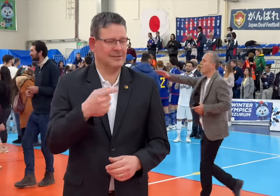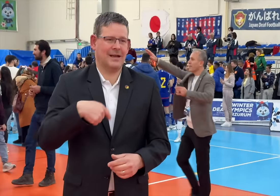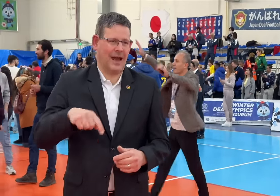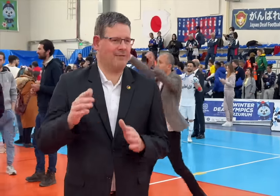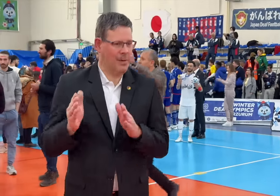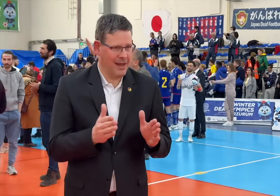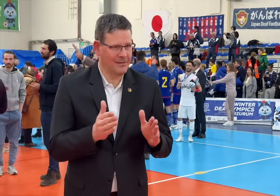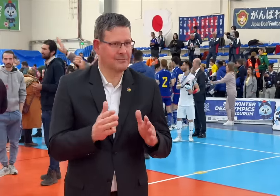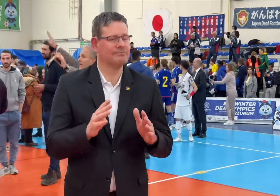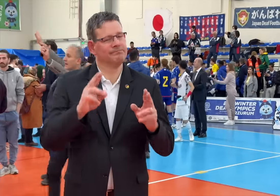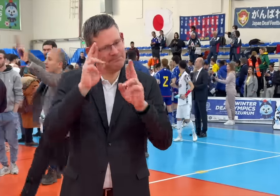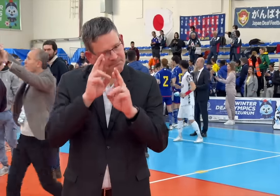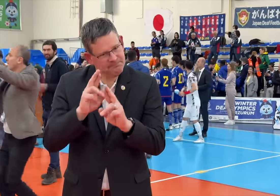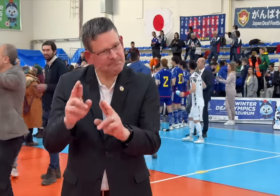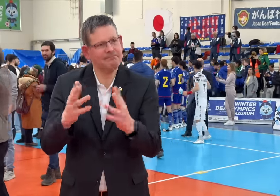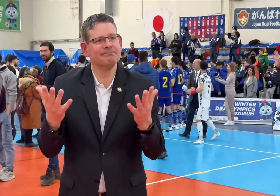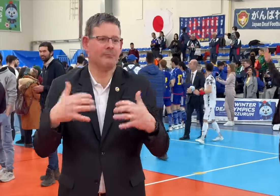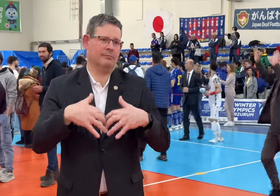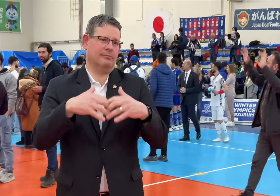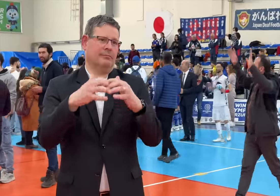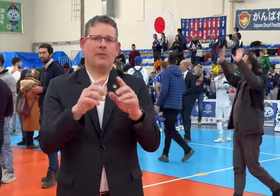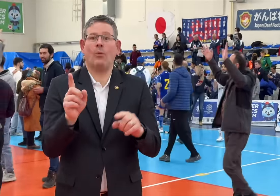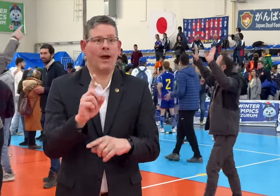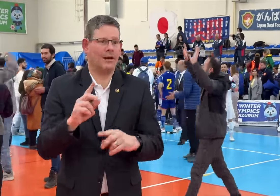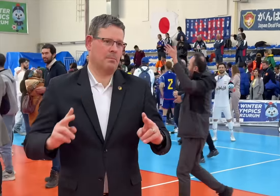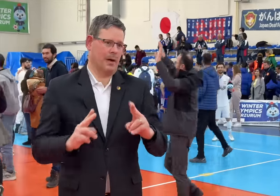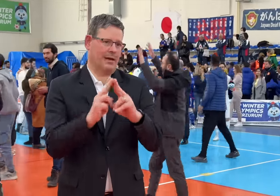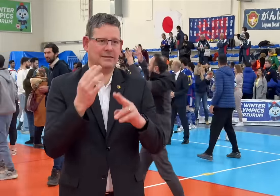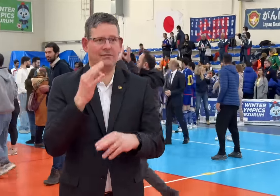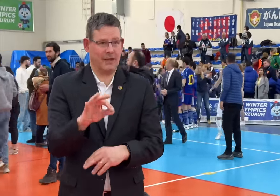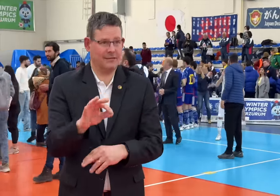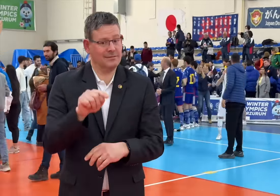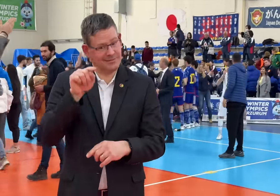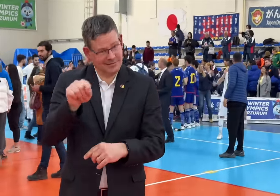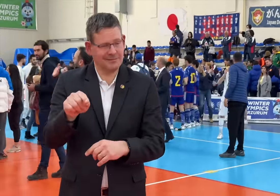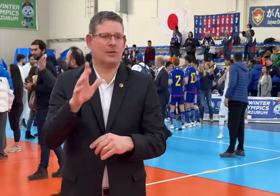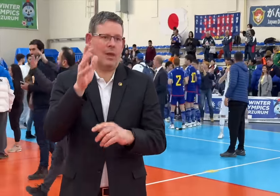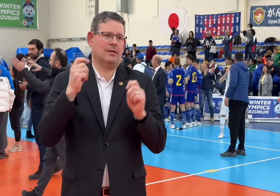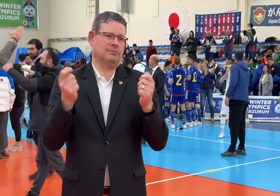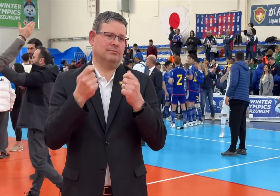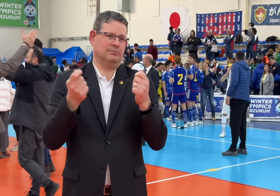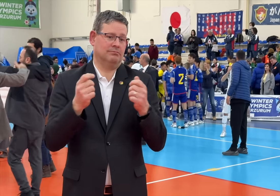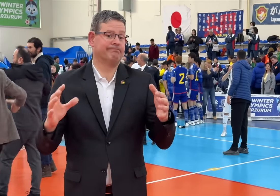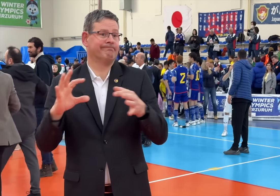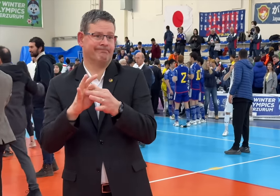[Adam]: Yes, we do. In the next ICSD Congress in Paris,